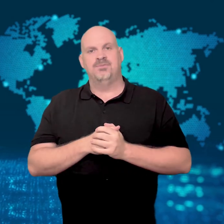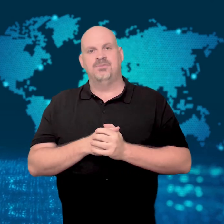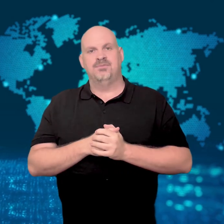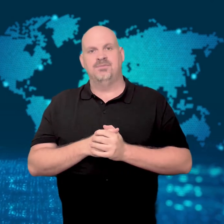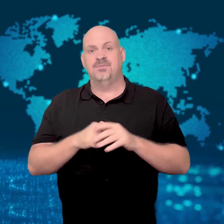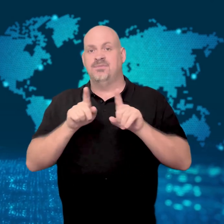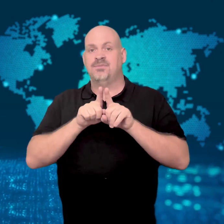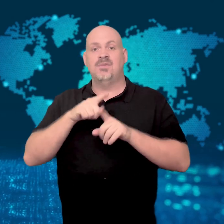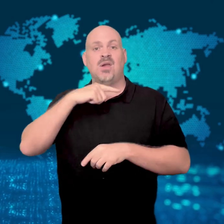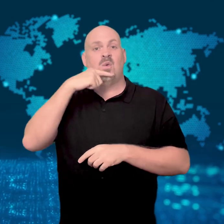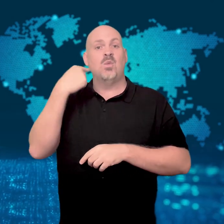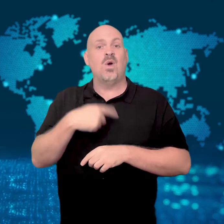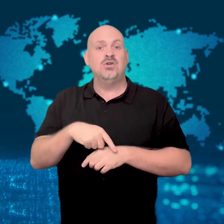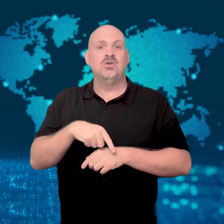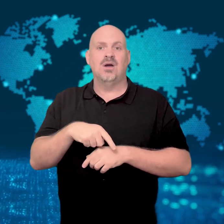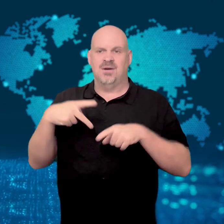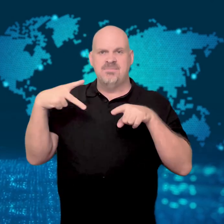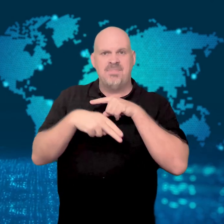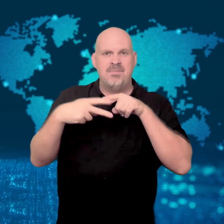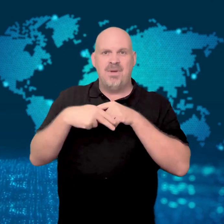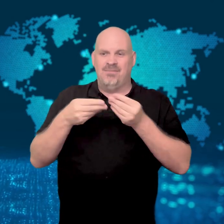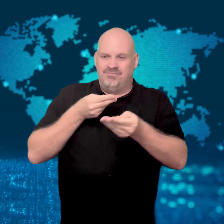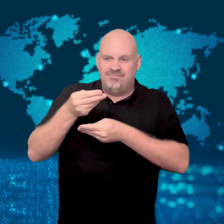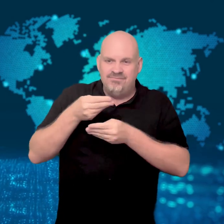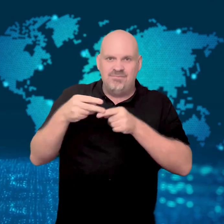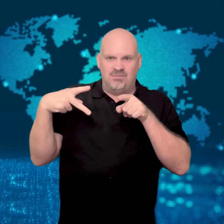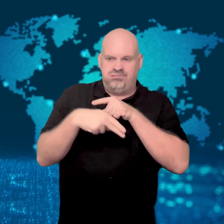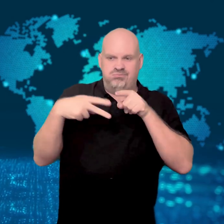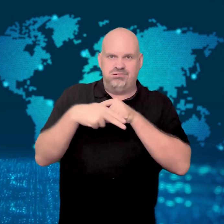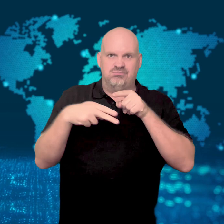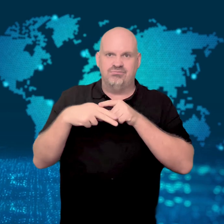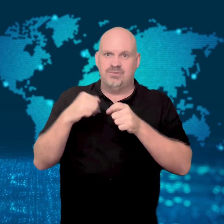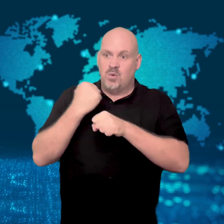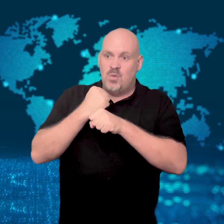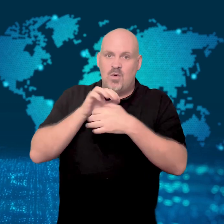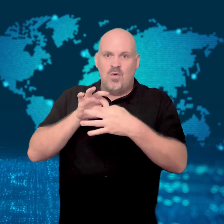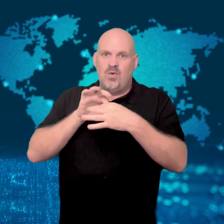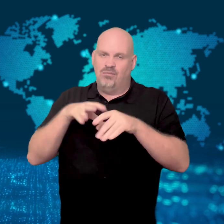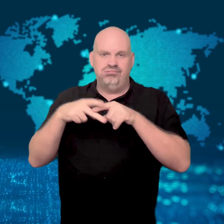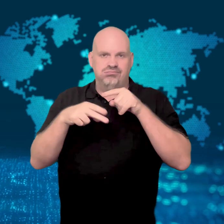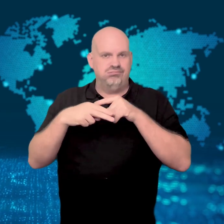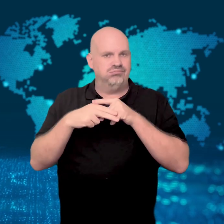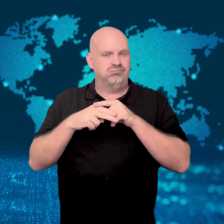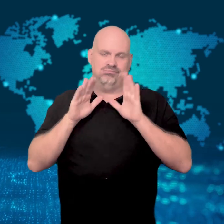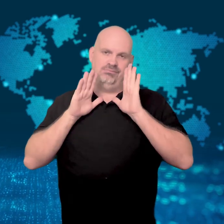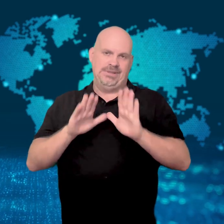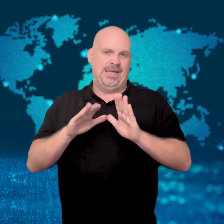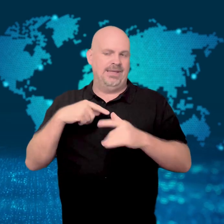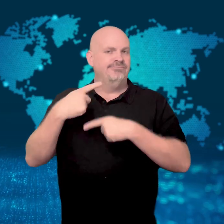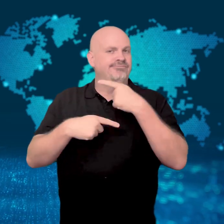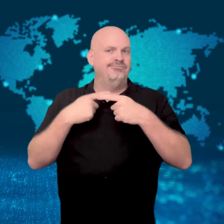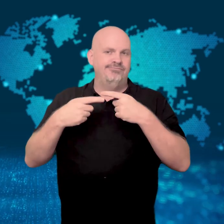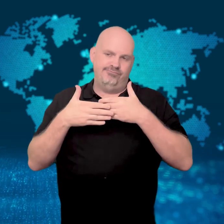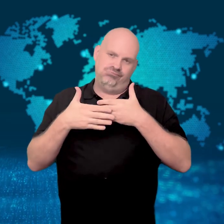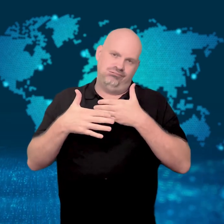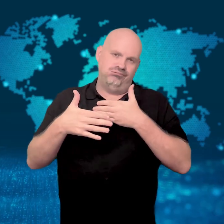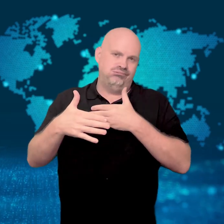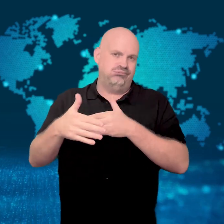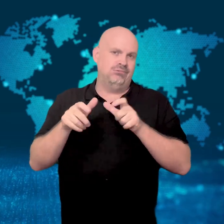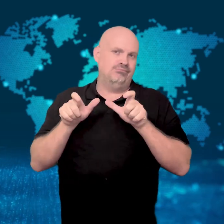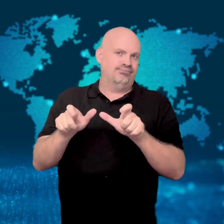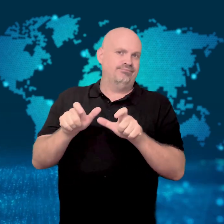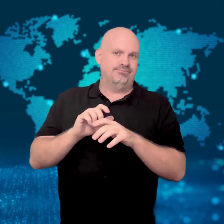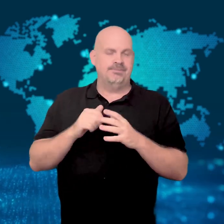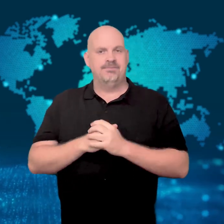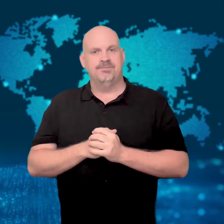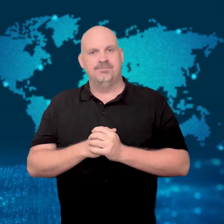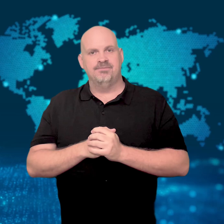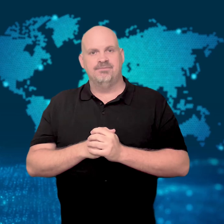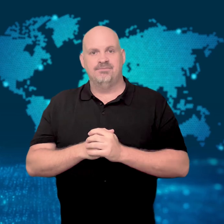Sanctions against Russia will also continue.